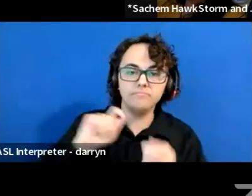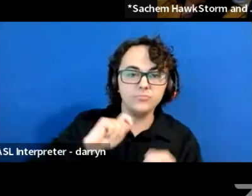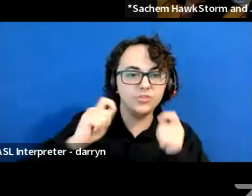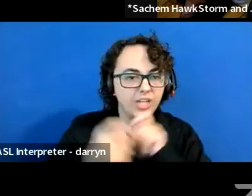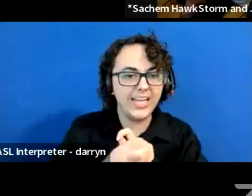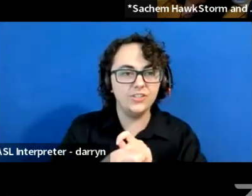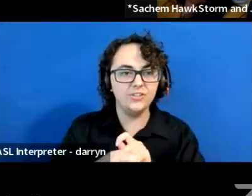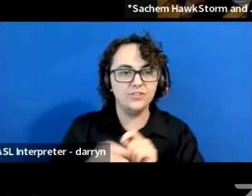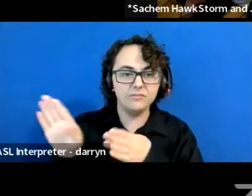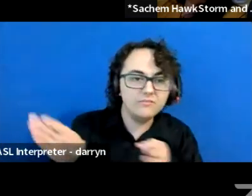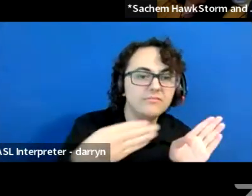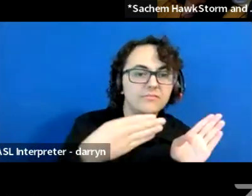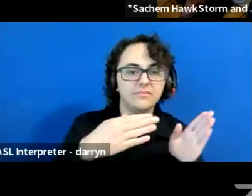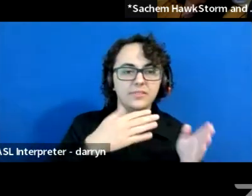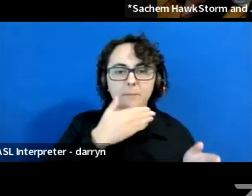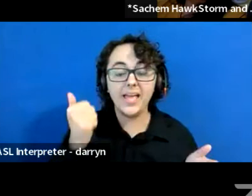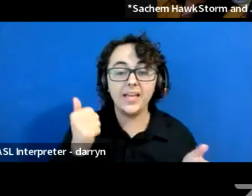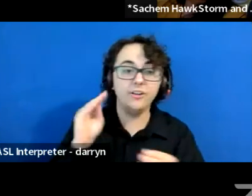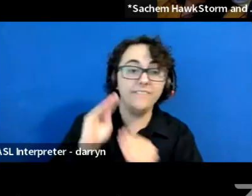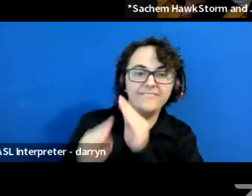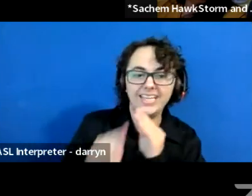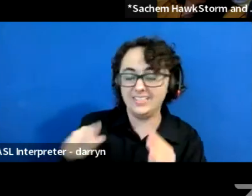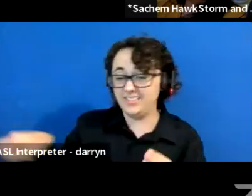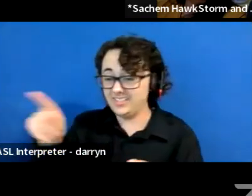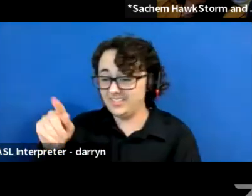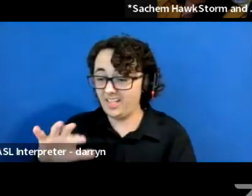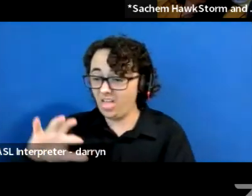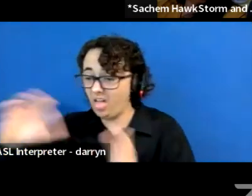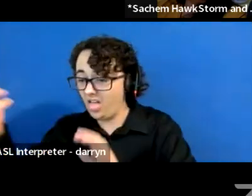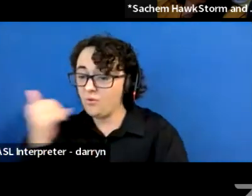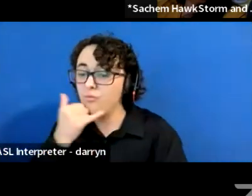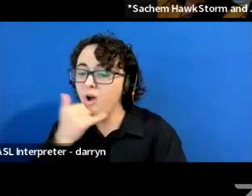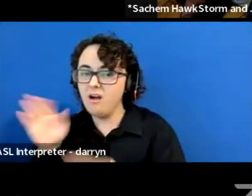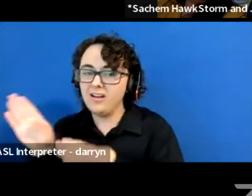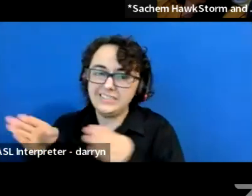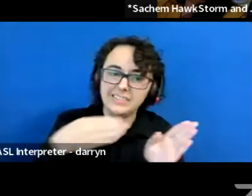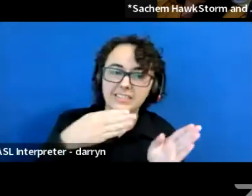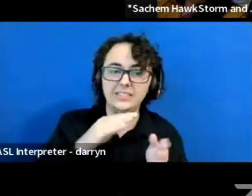to fix the wrongs basically, right? So yeah, we did his campaign down there.